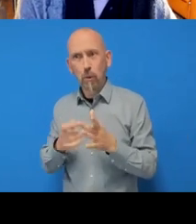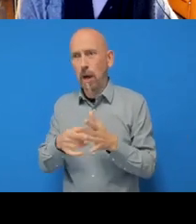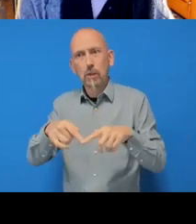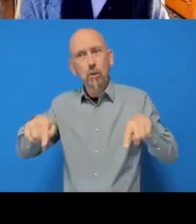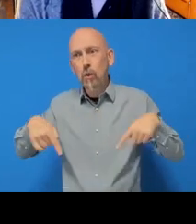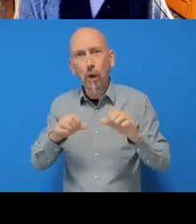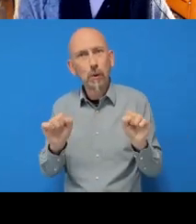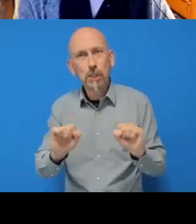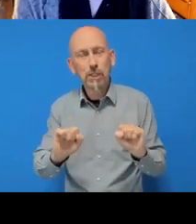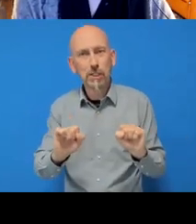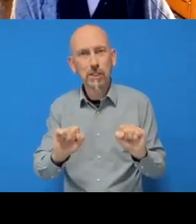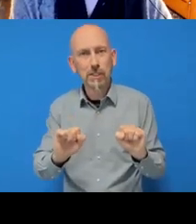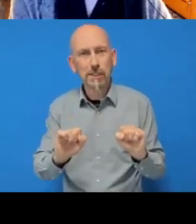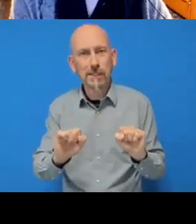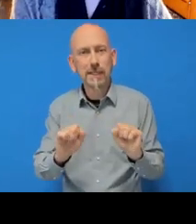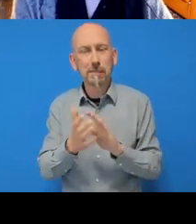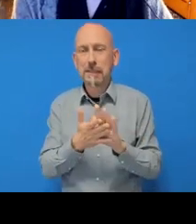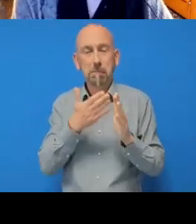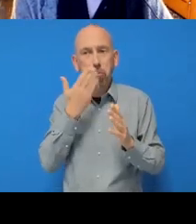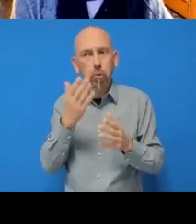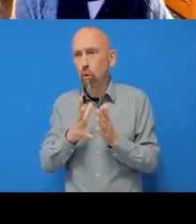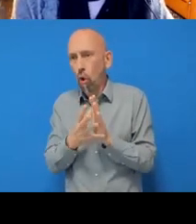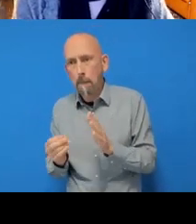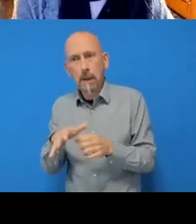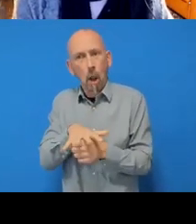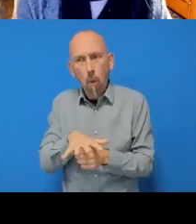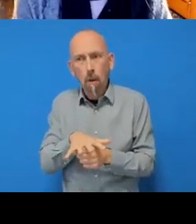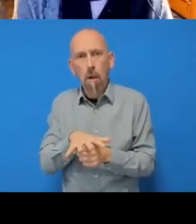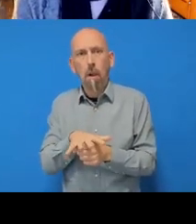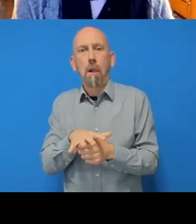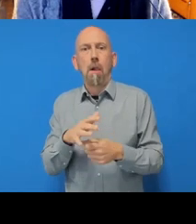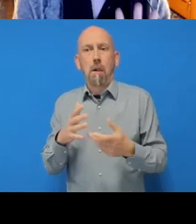haven't got it locally, so we can link those. But before we click on any of those